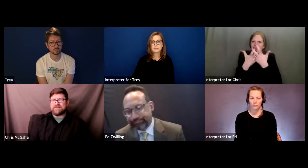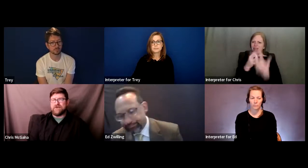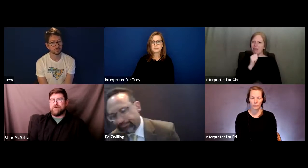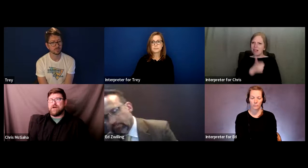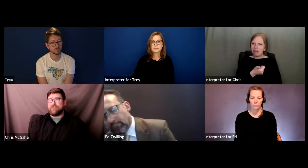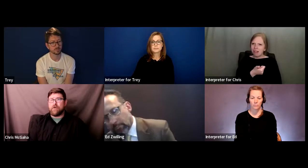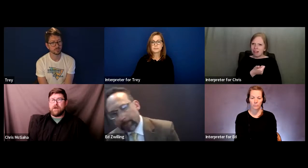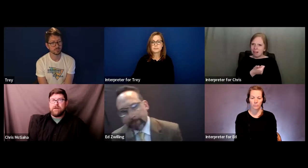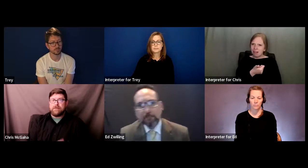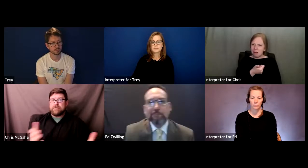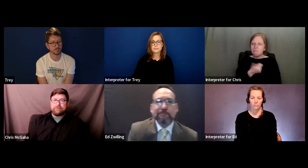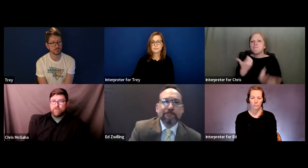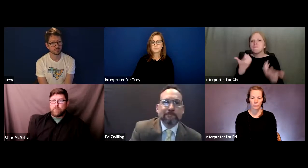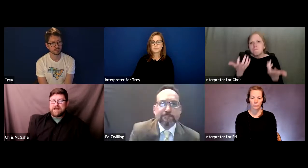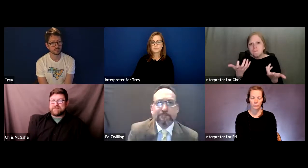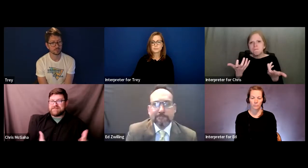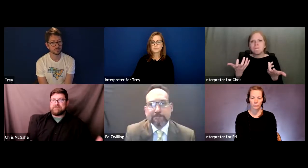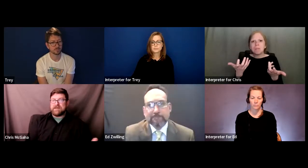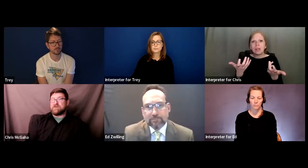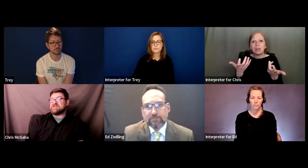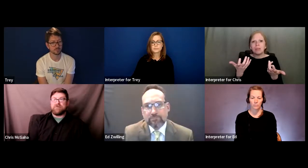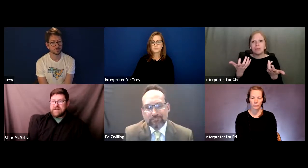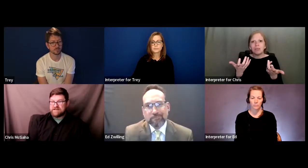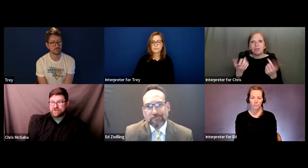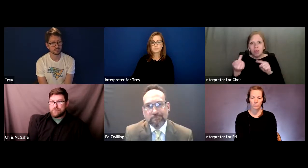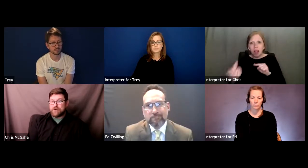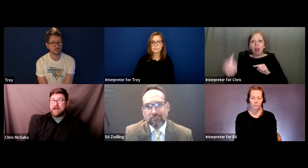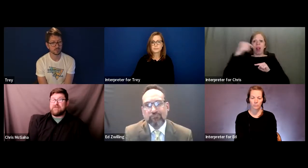So therefore, we're back to the same thing, we just provide an interpreter.